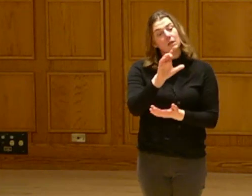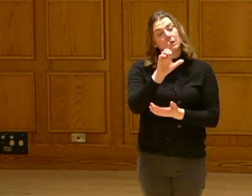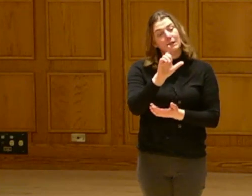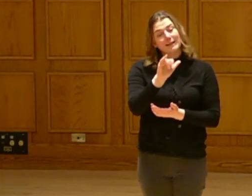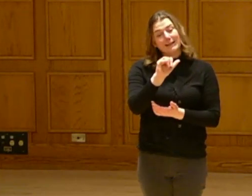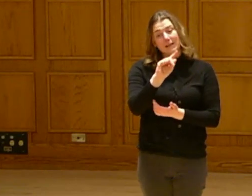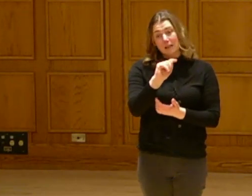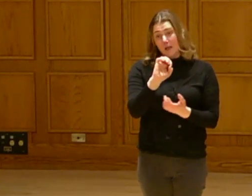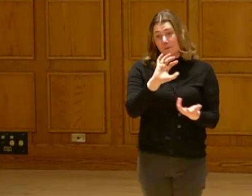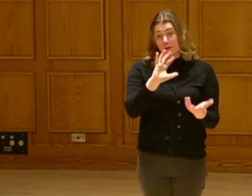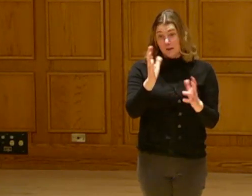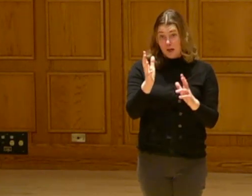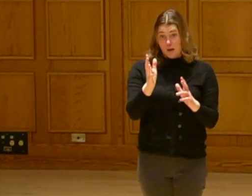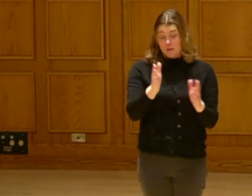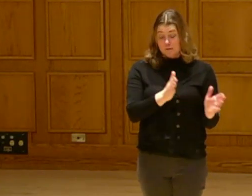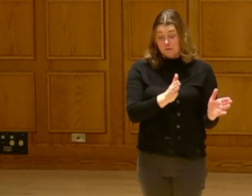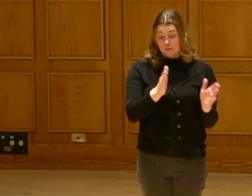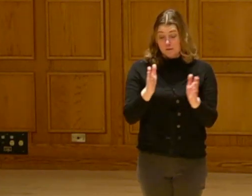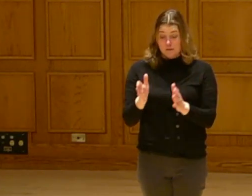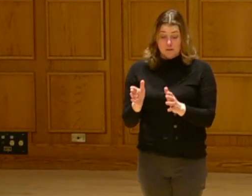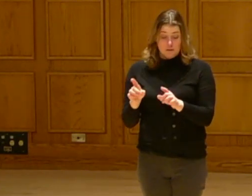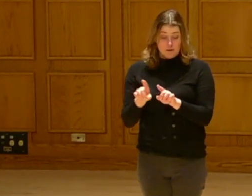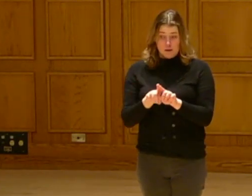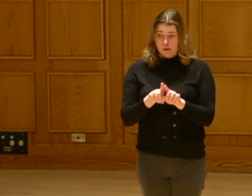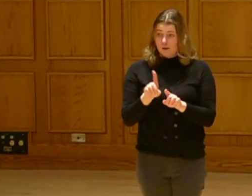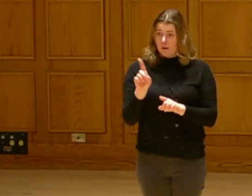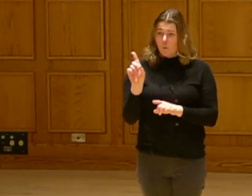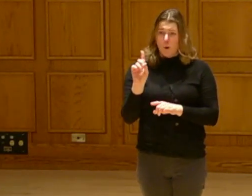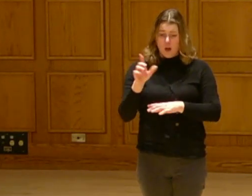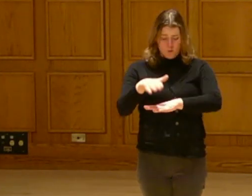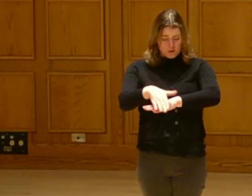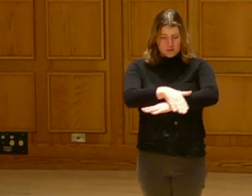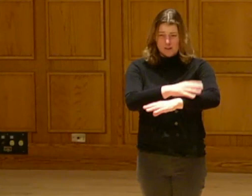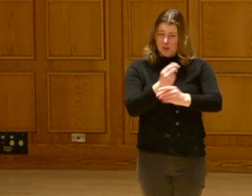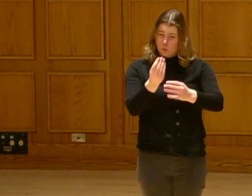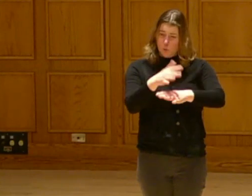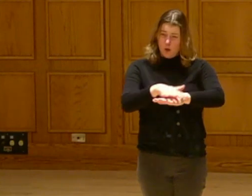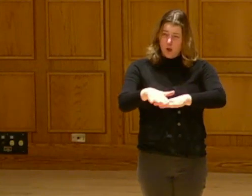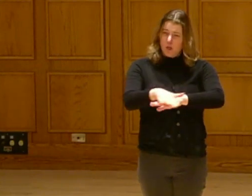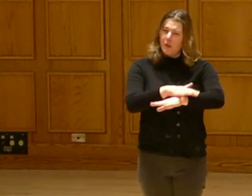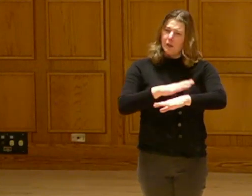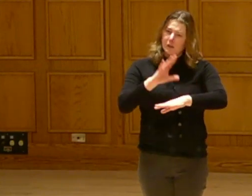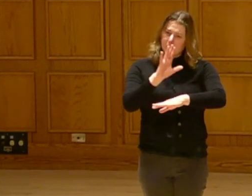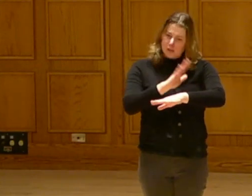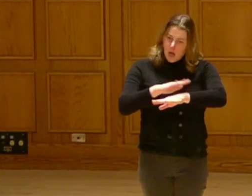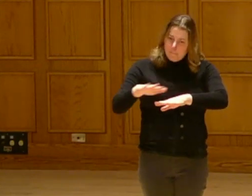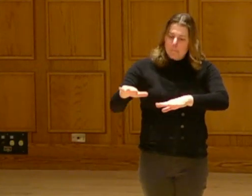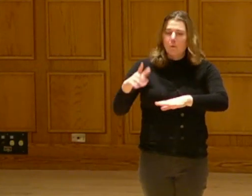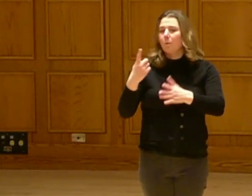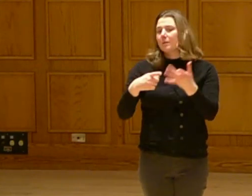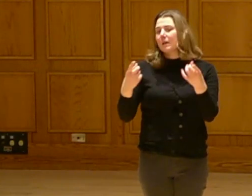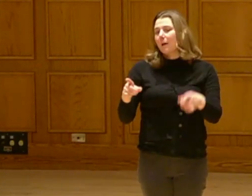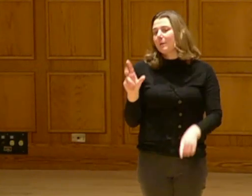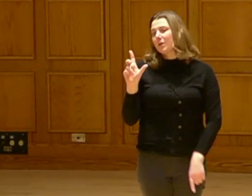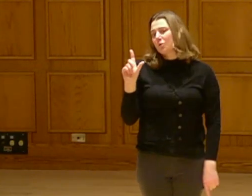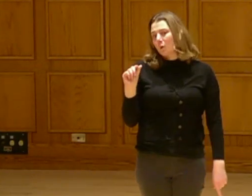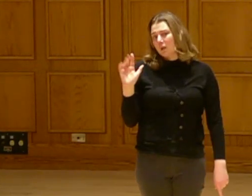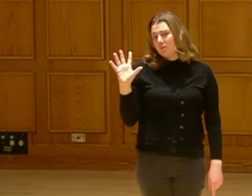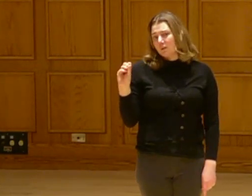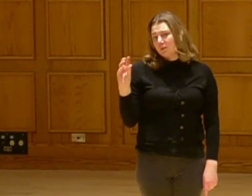But there's not only are we combating planet chai outs, where is the topsoil?